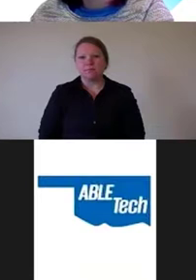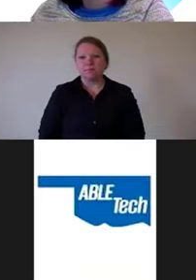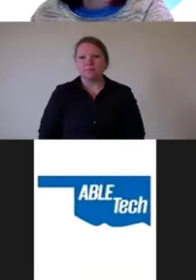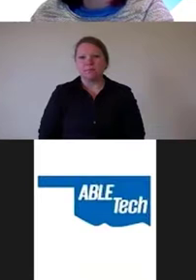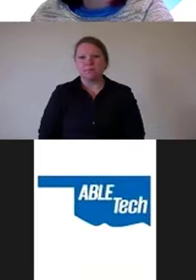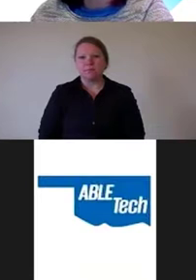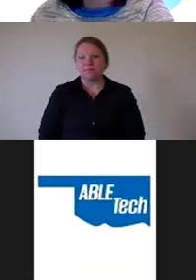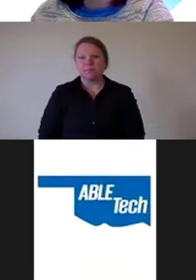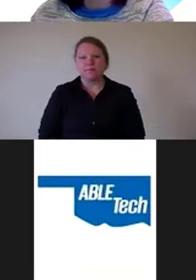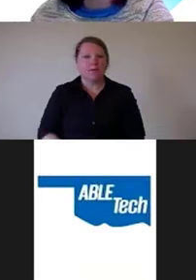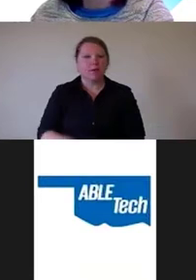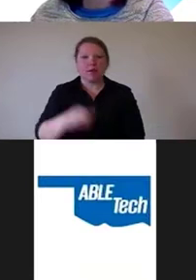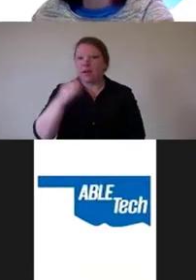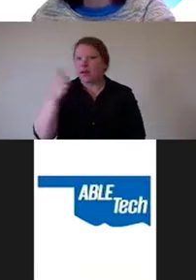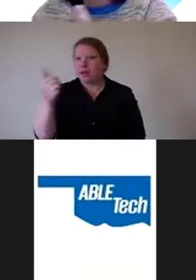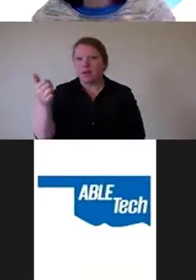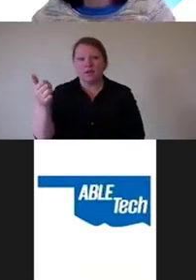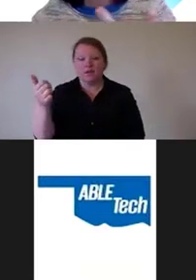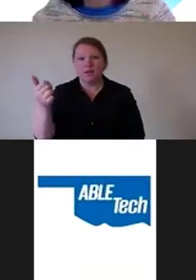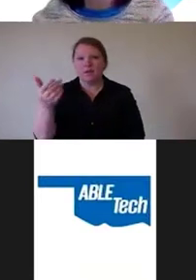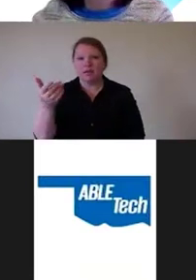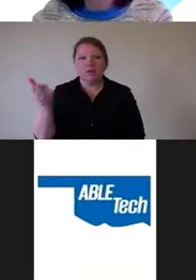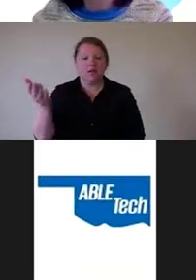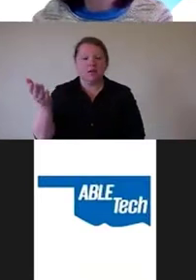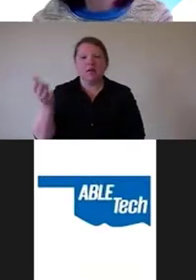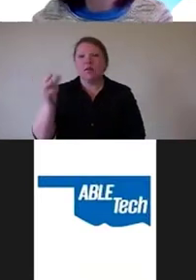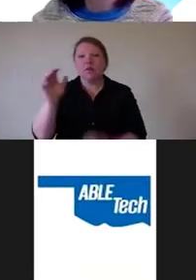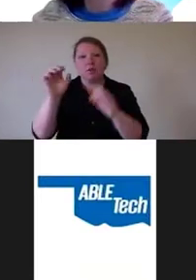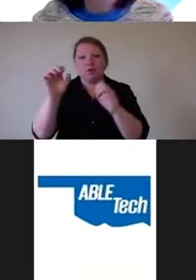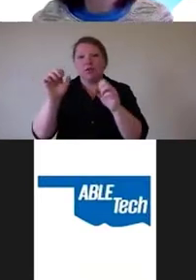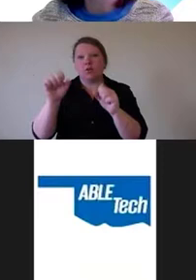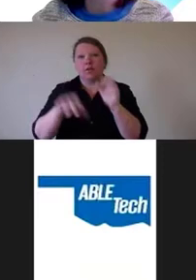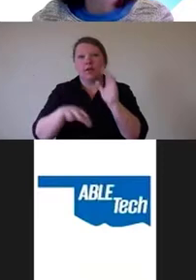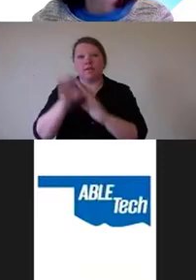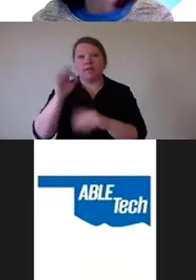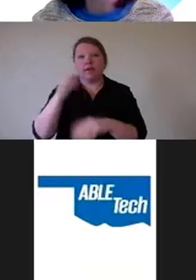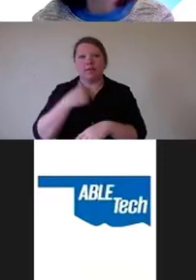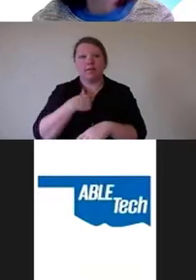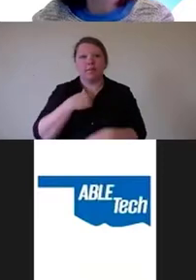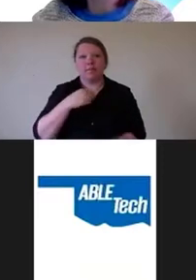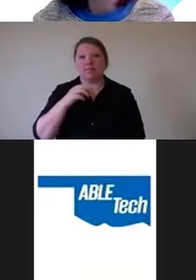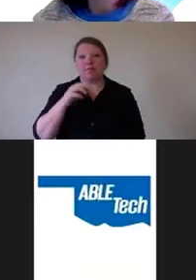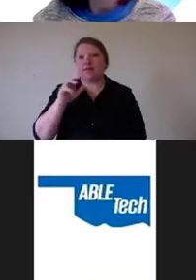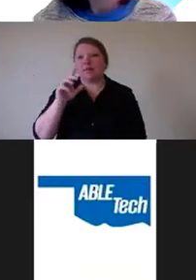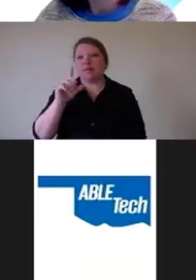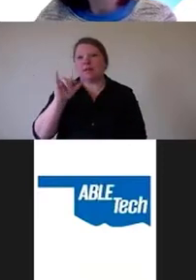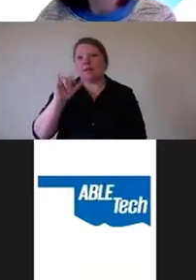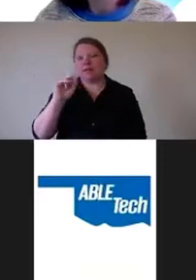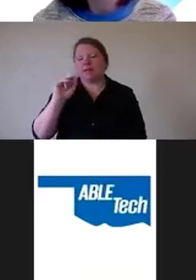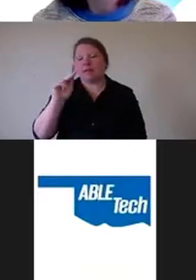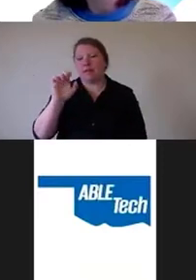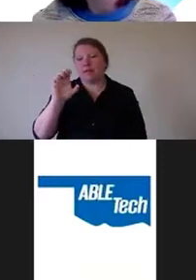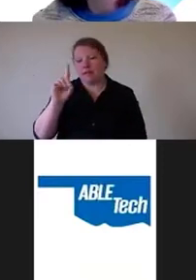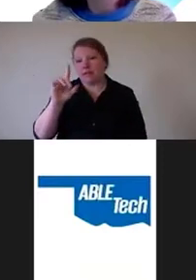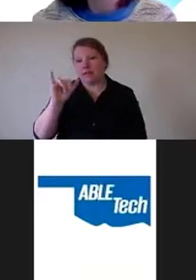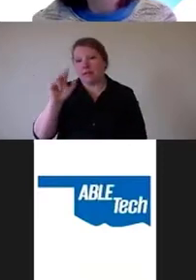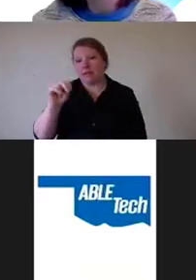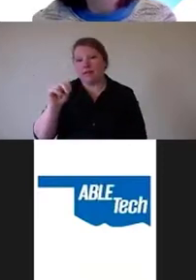Anything else that I you can you can find me on Medium, you can find me on LinkedIn, I have a unique last name.